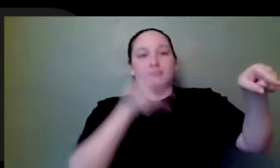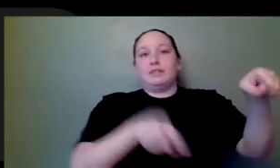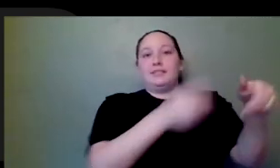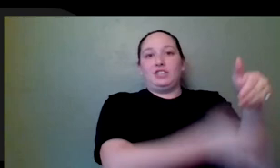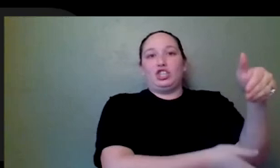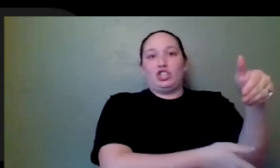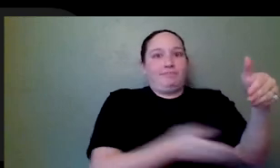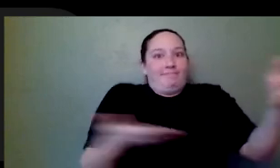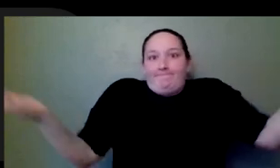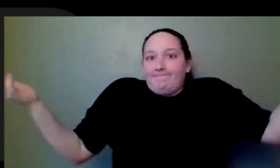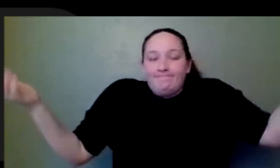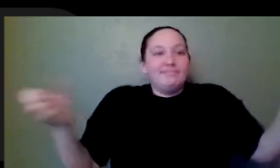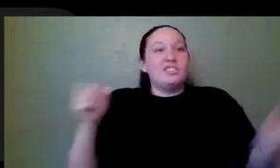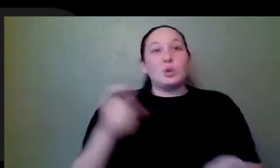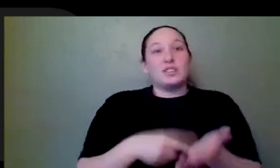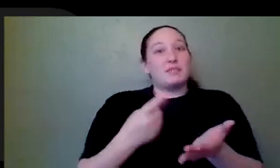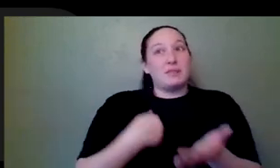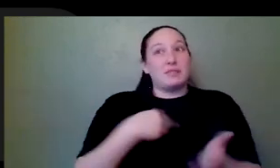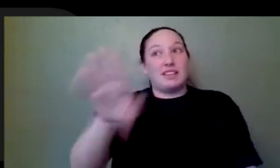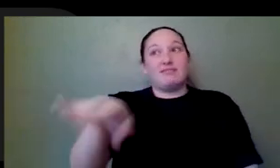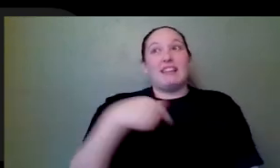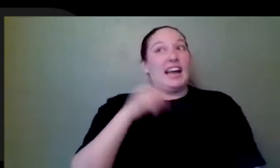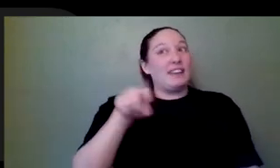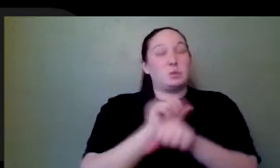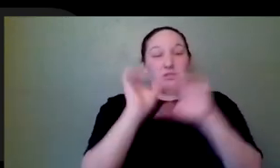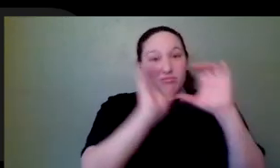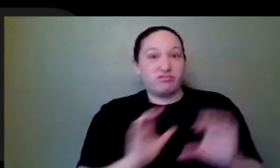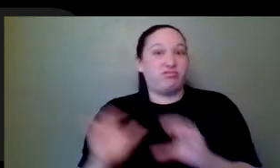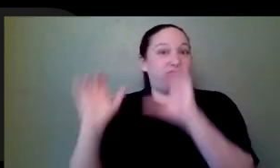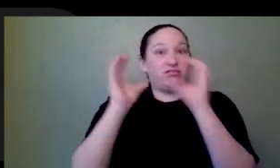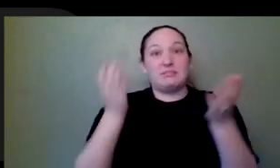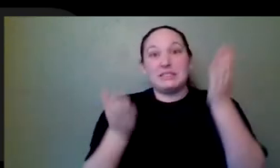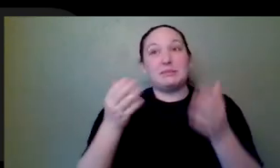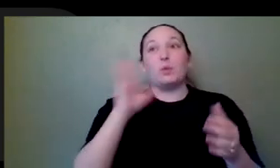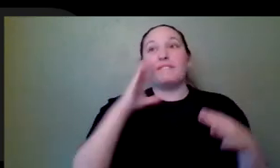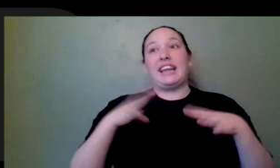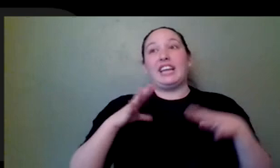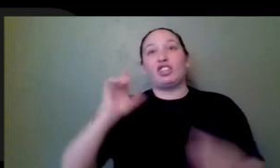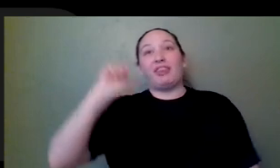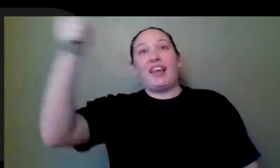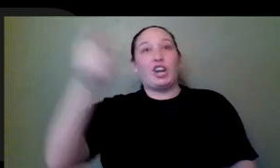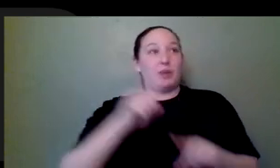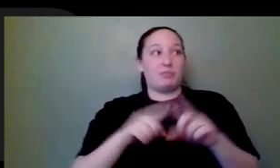it's just like, you know, I need to suck it up and get this work done, you know, take a vacation after the deadline completely fine. But yeah, it's